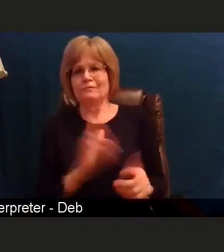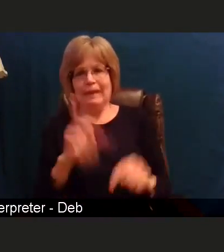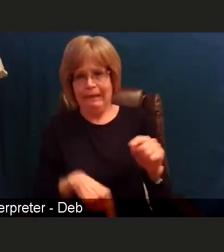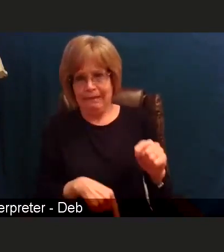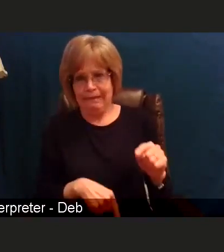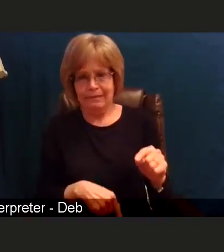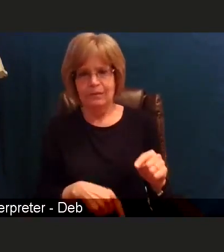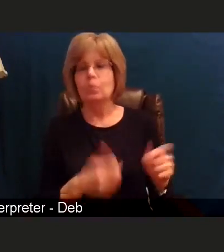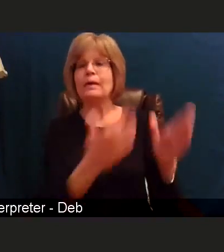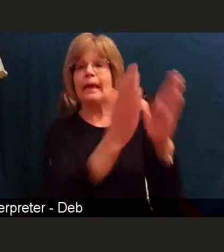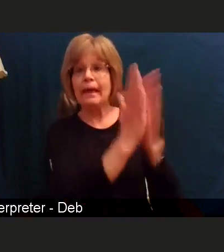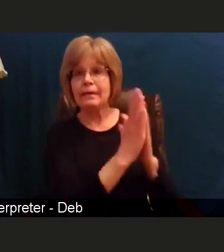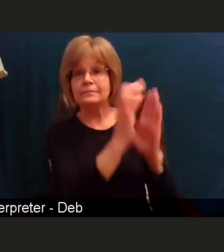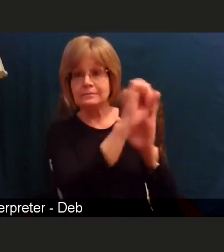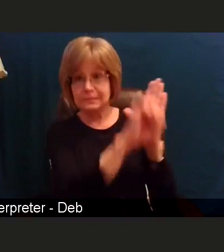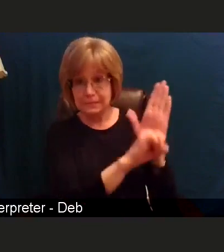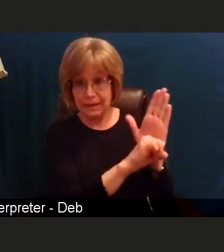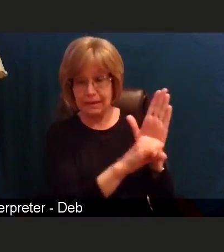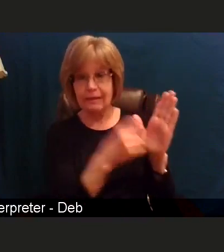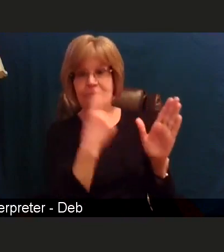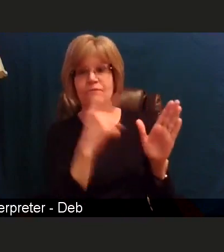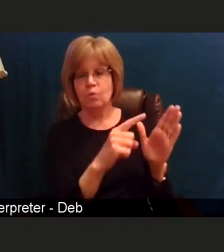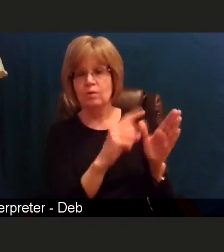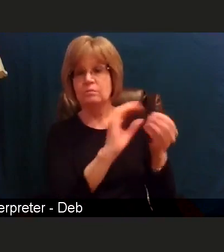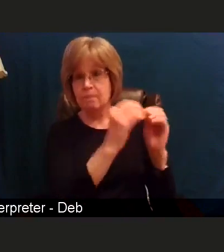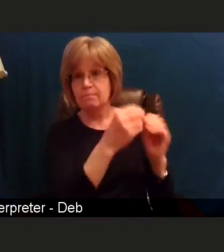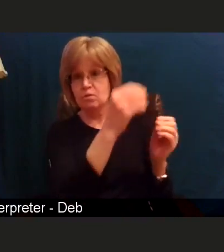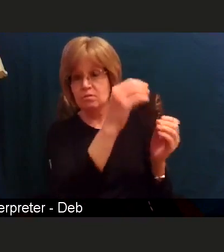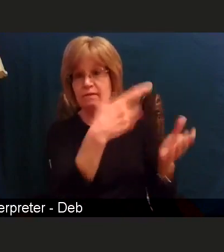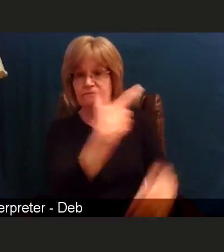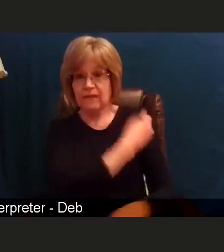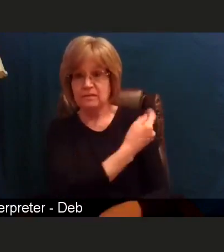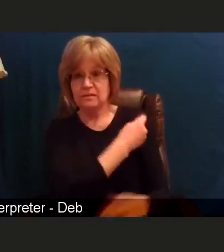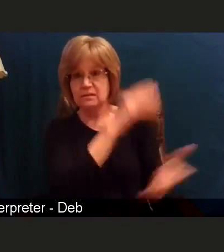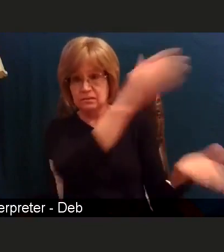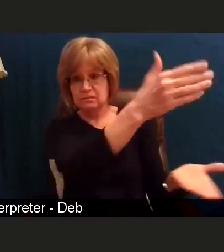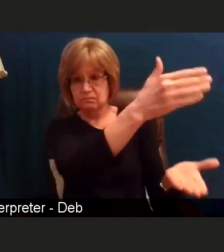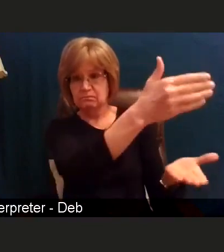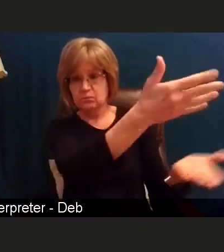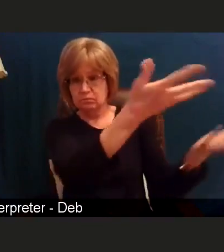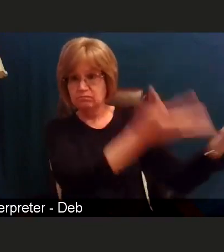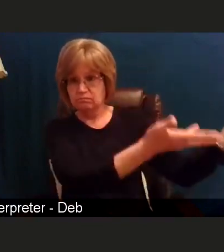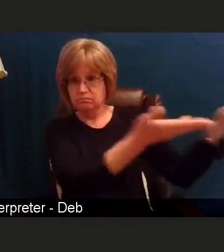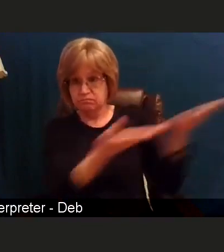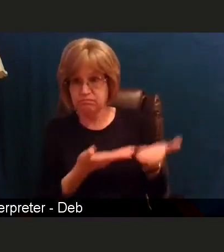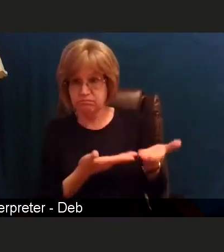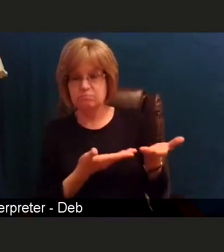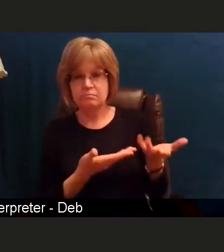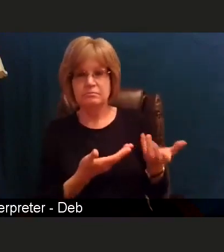for this allocation for our vaccines. So that's wonderful, as Dr. Tam had alluded to,